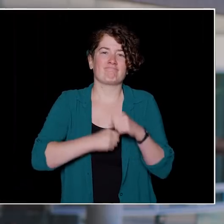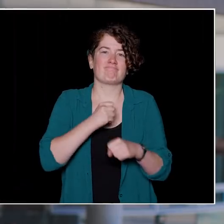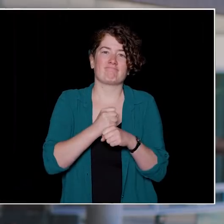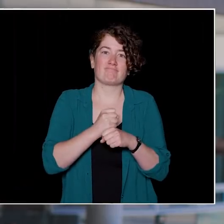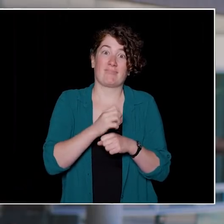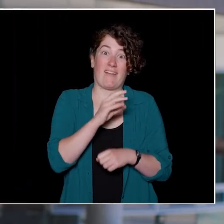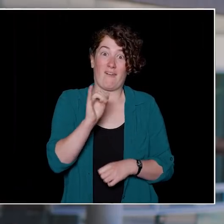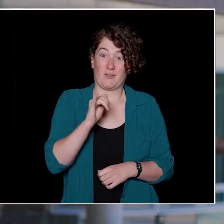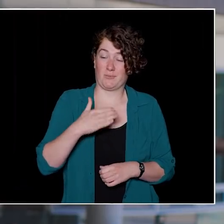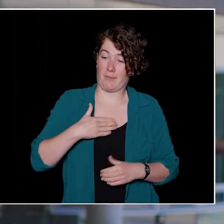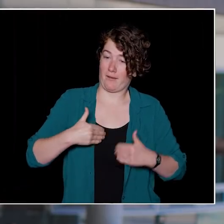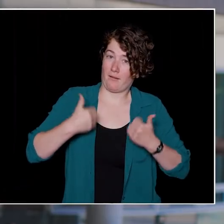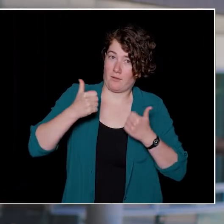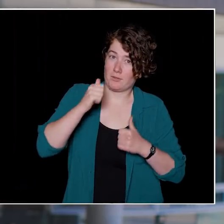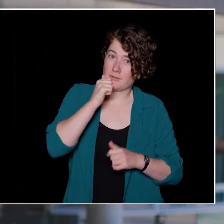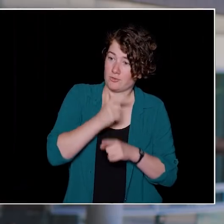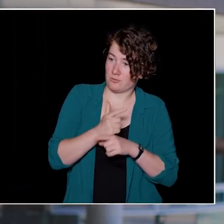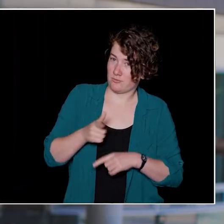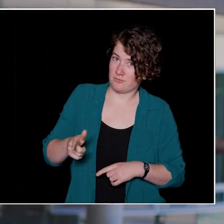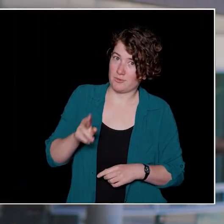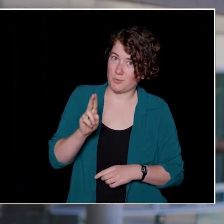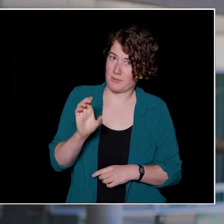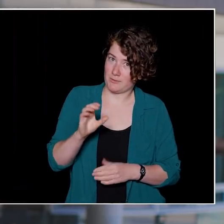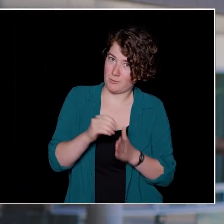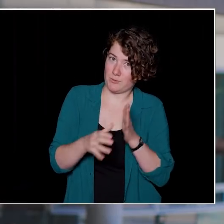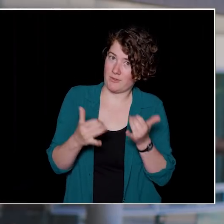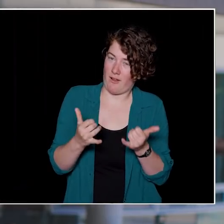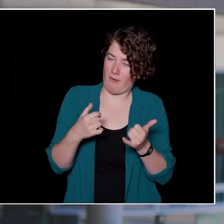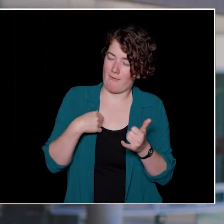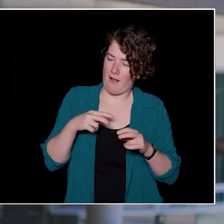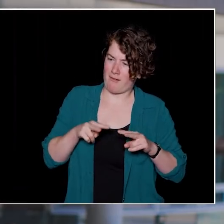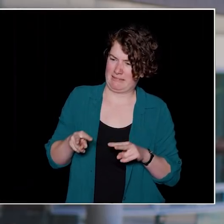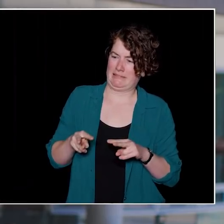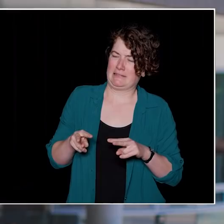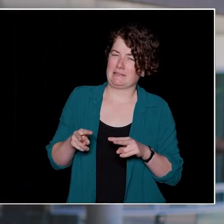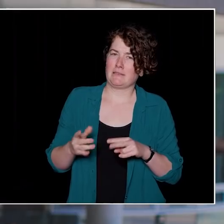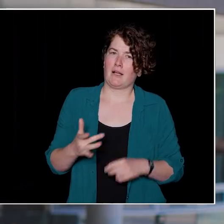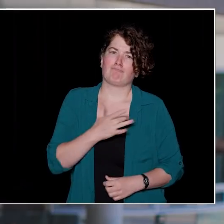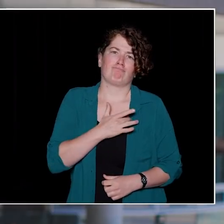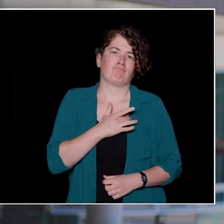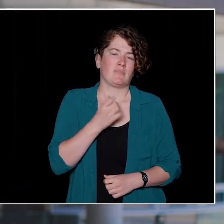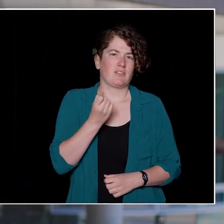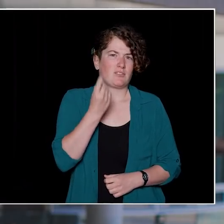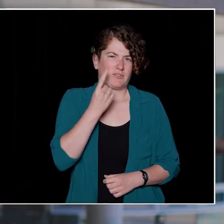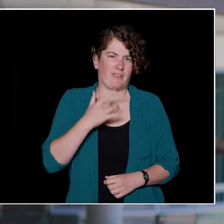also watching this as a new UBC student, I understand how a lot of you might be feeling right now, but let me assure you that